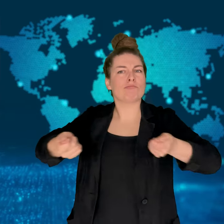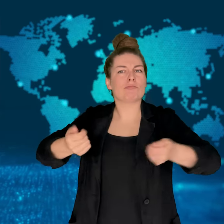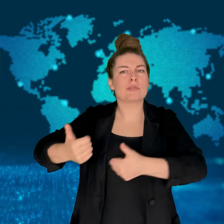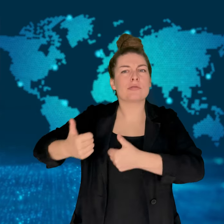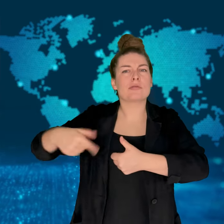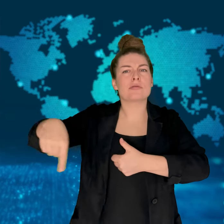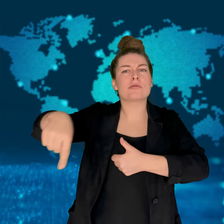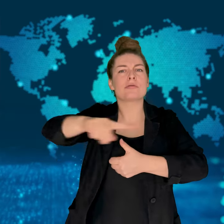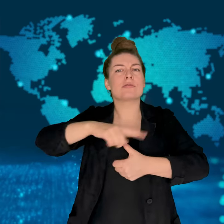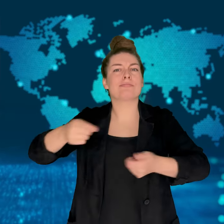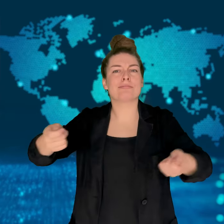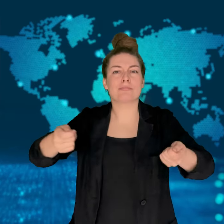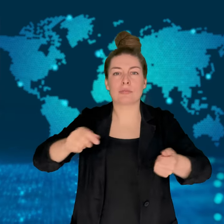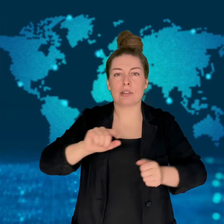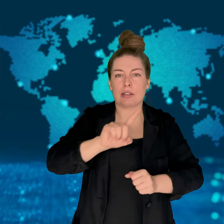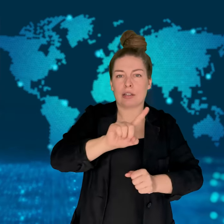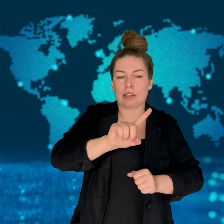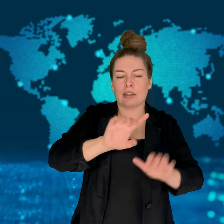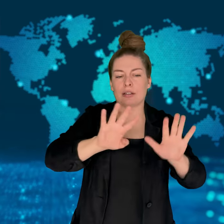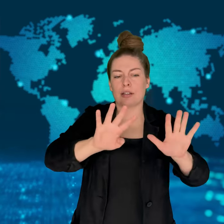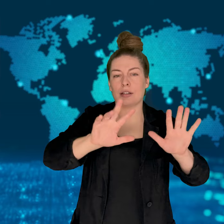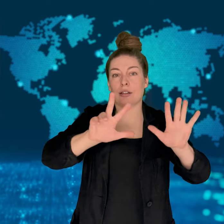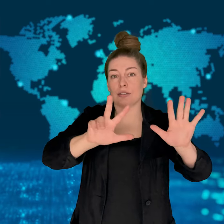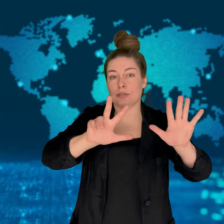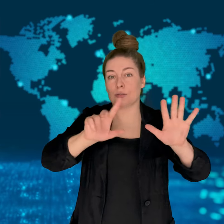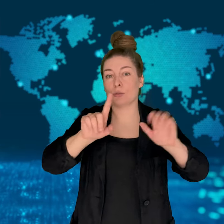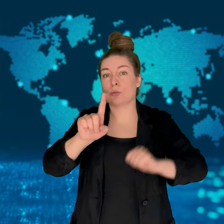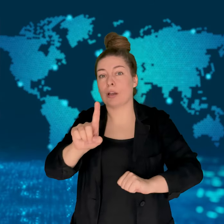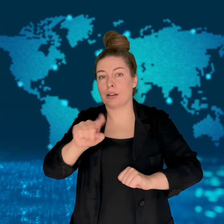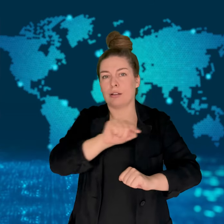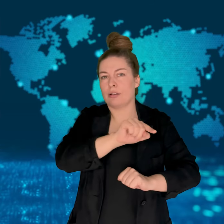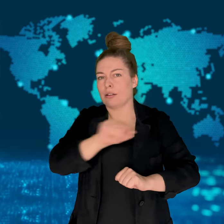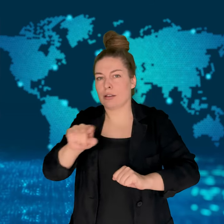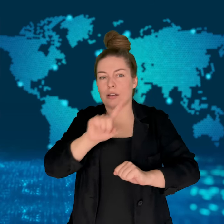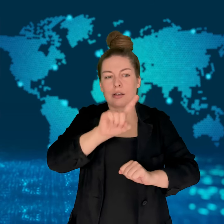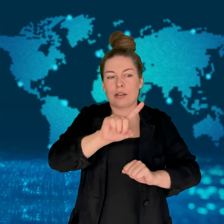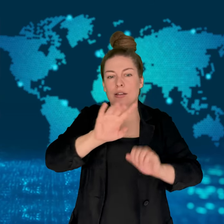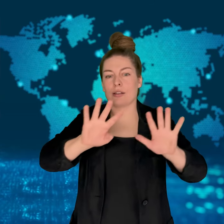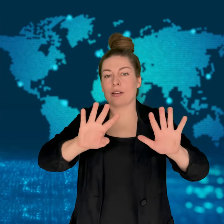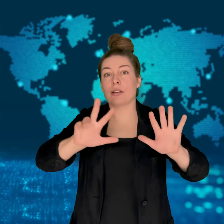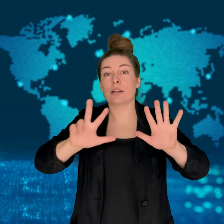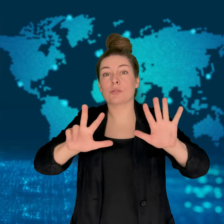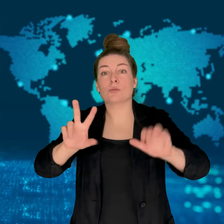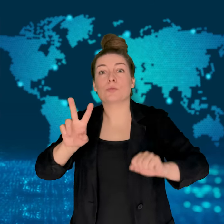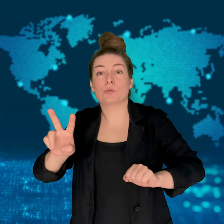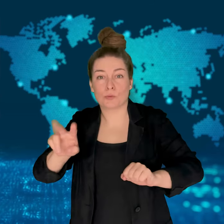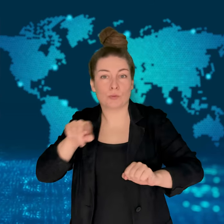Garcia led the soldiers between 1981 and 1982 and has been indicted for